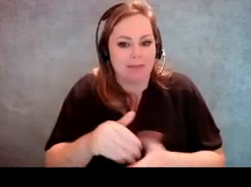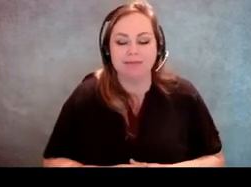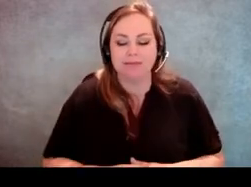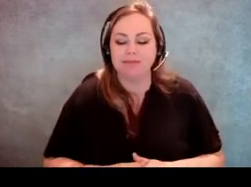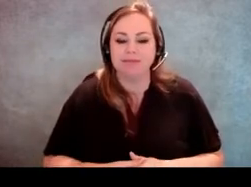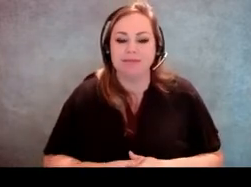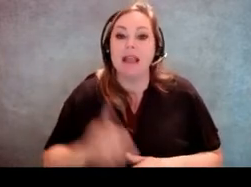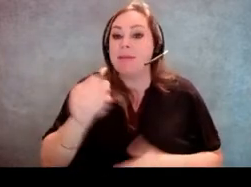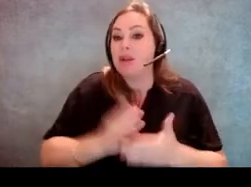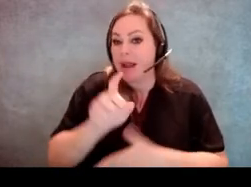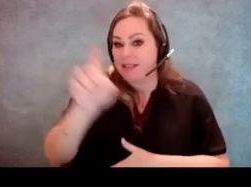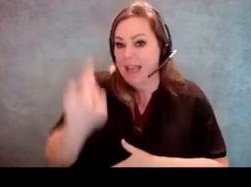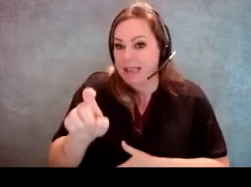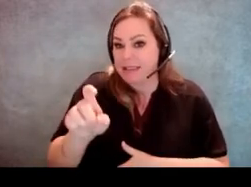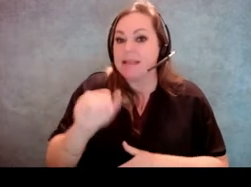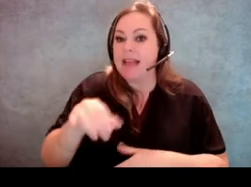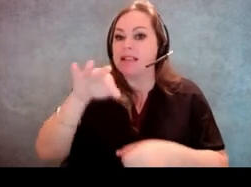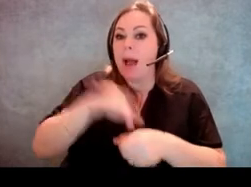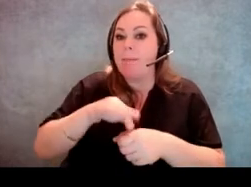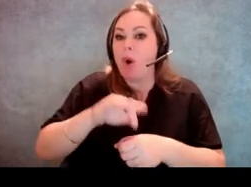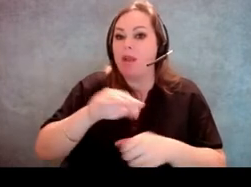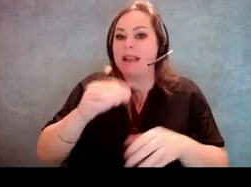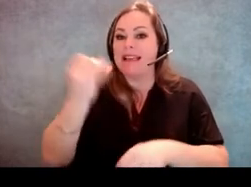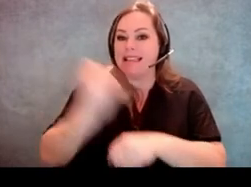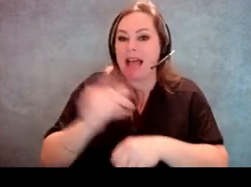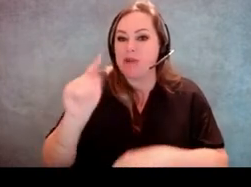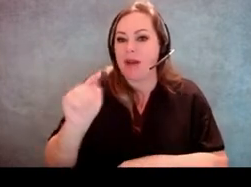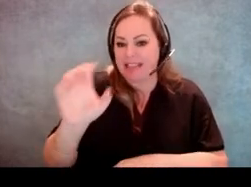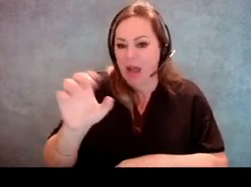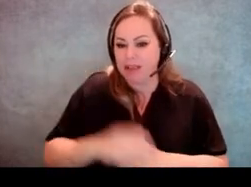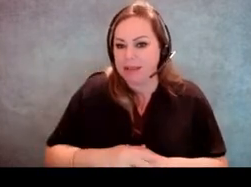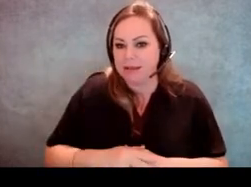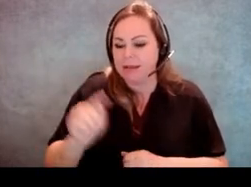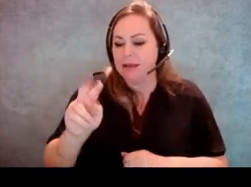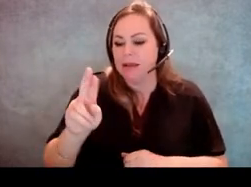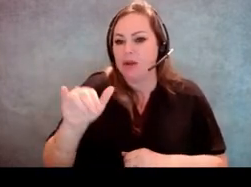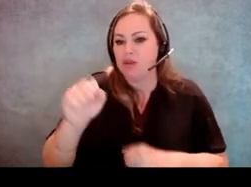So I think there's a lot to be said for that. Disability Rights Texas is a polling site in Travis County and so we are generally speaking